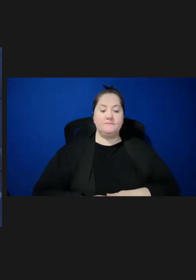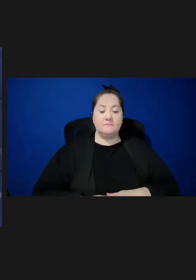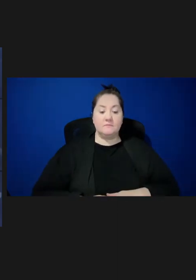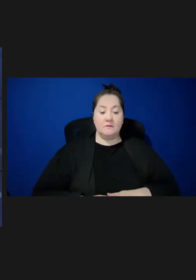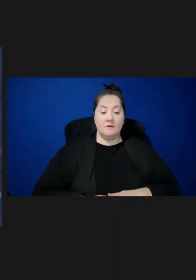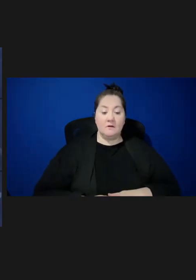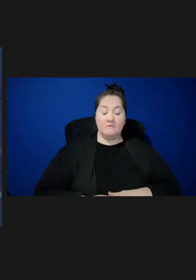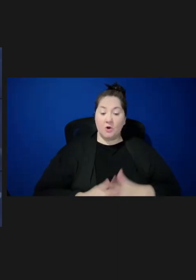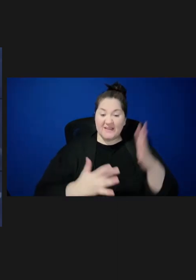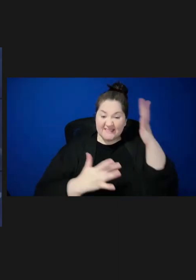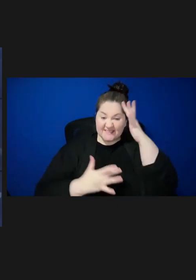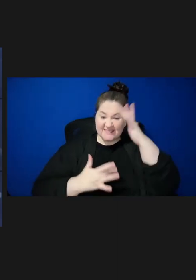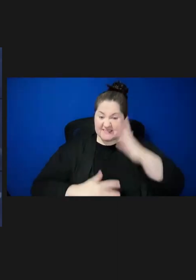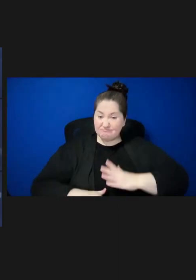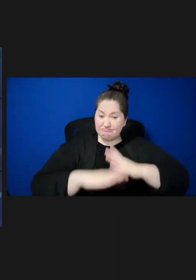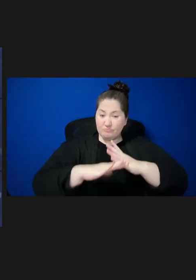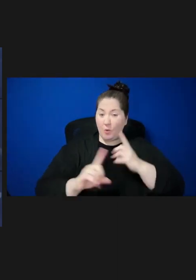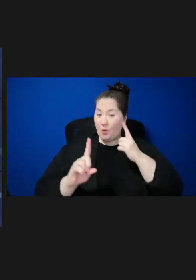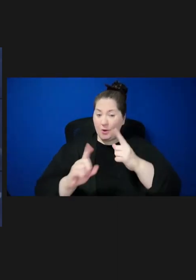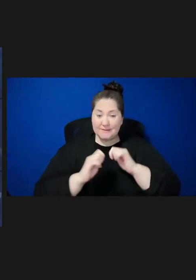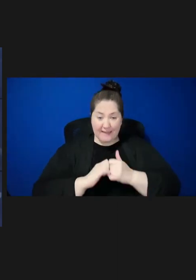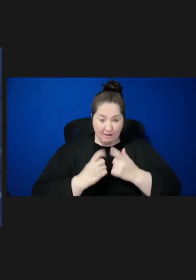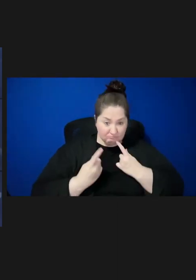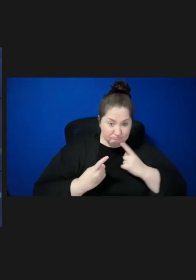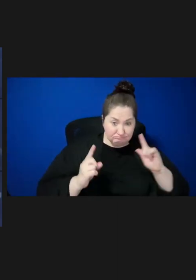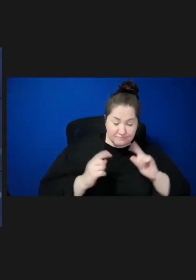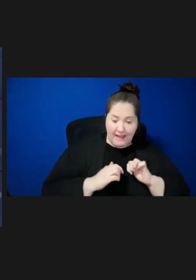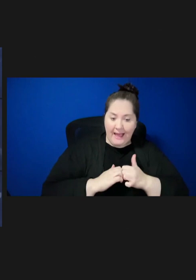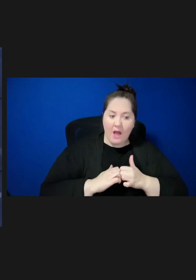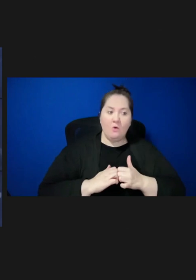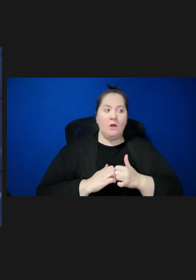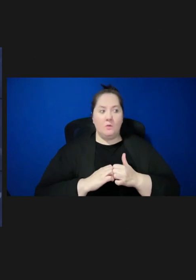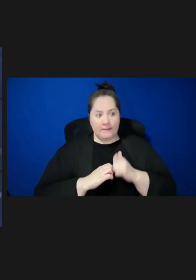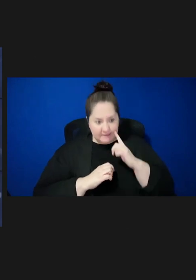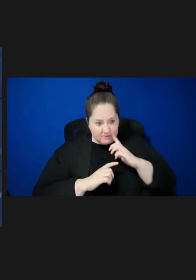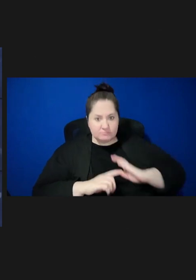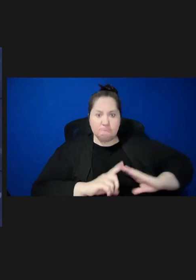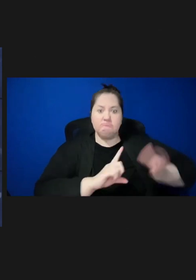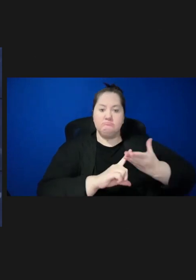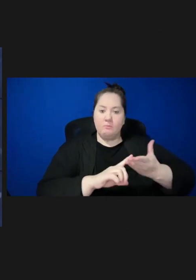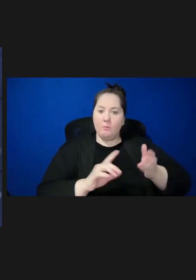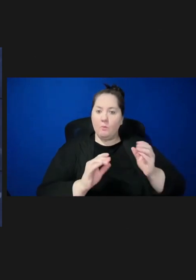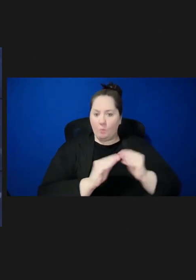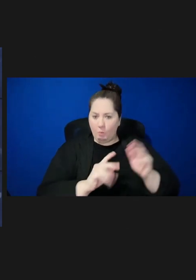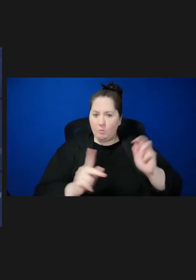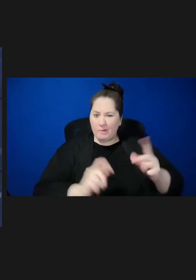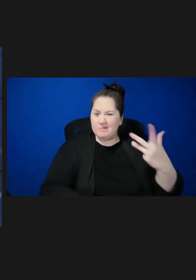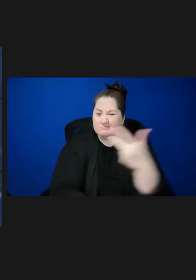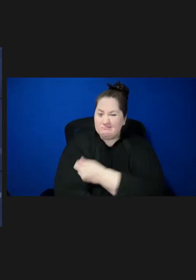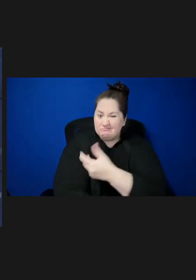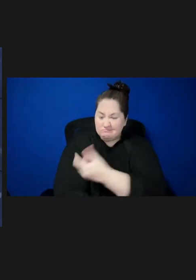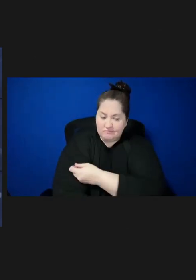we must also fully use them to get more people vaccinated. For example, requiring vaccination